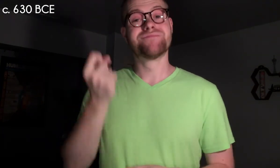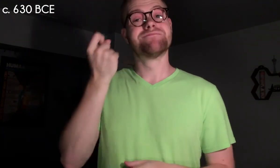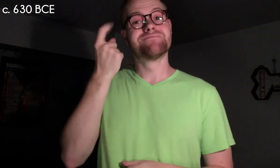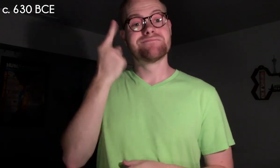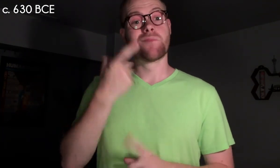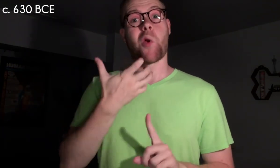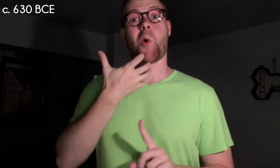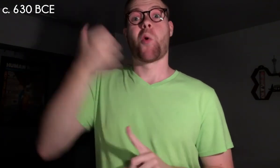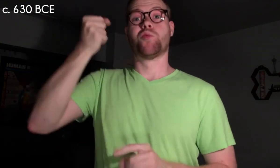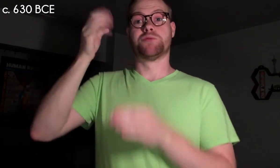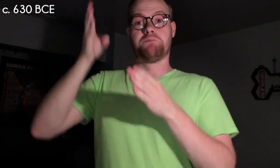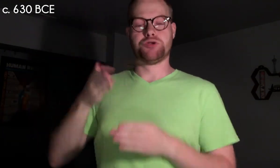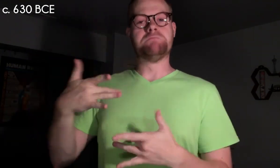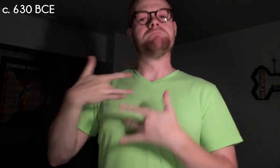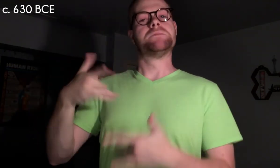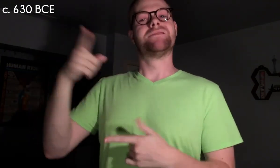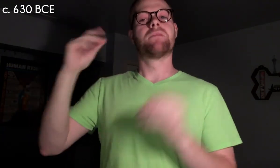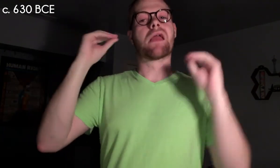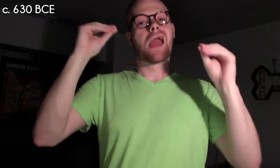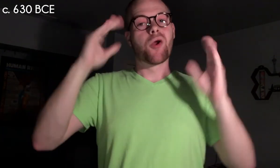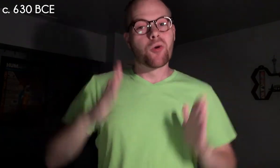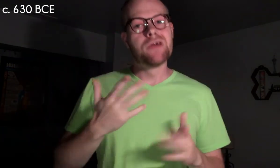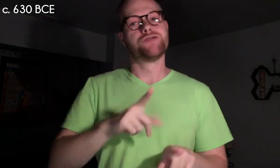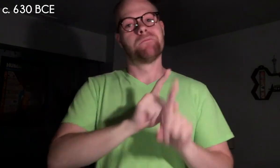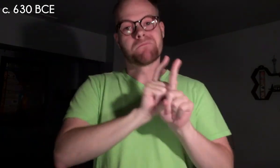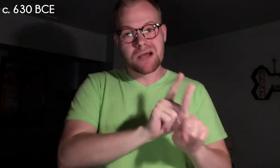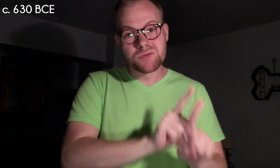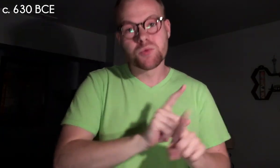except that the older person served as educator or mentor.